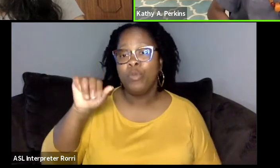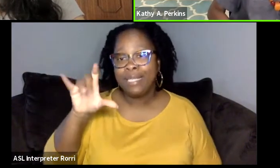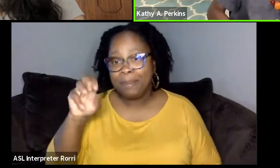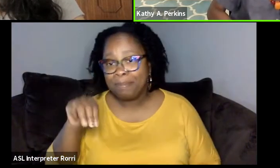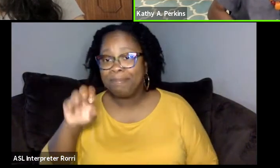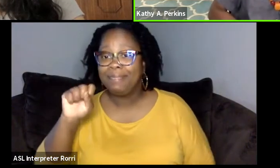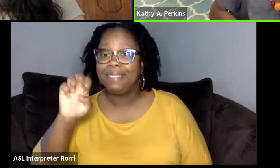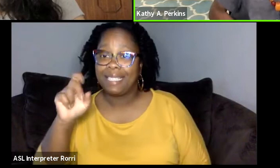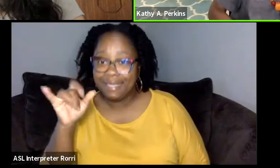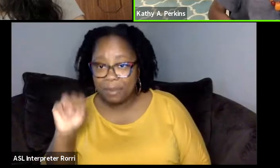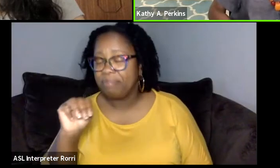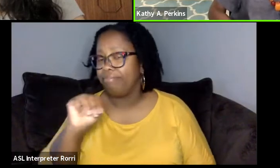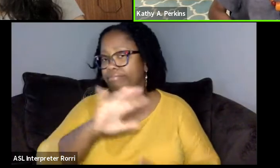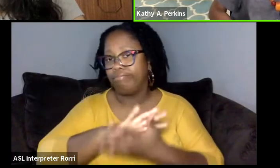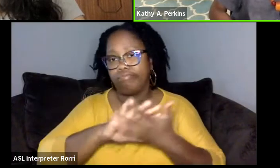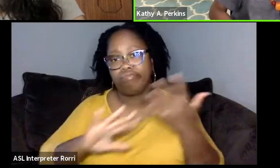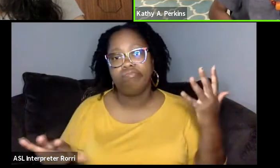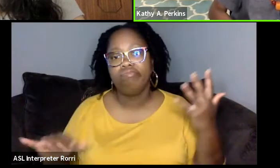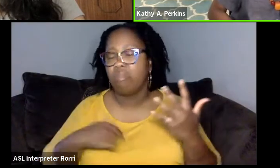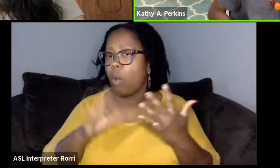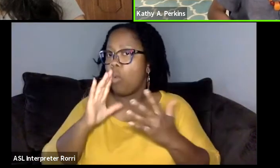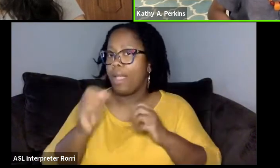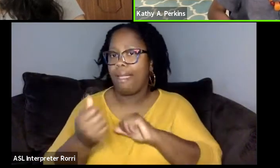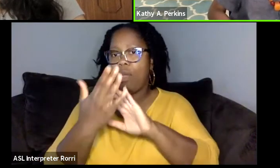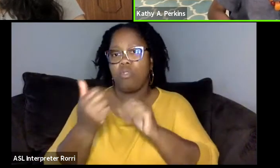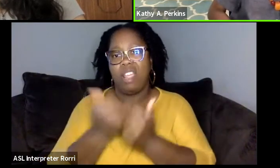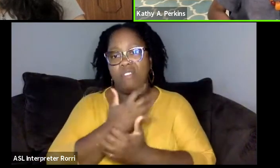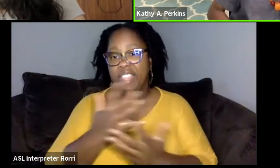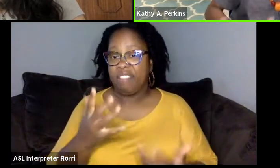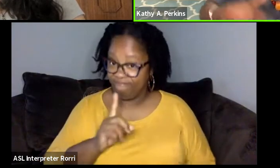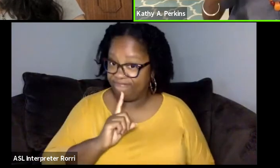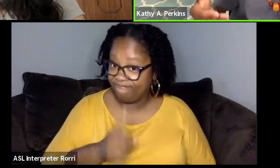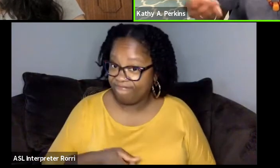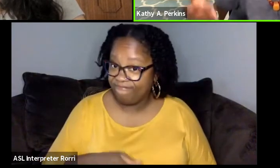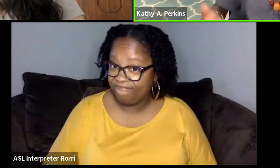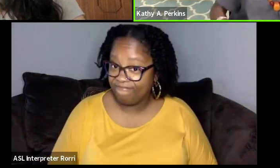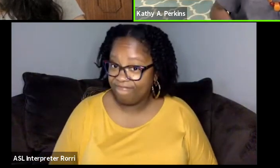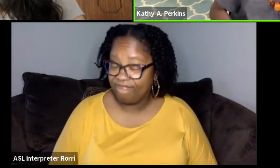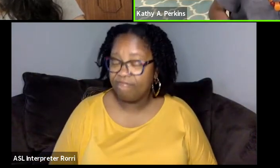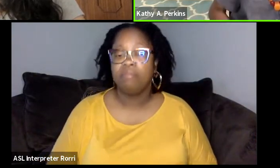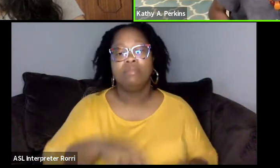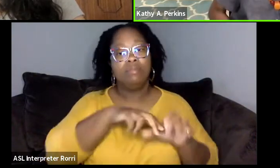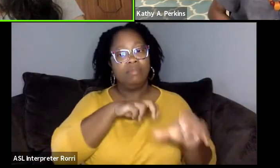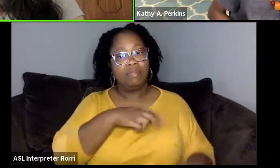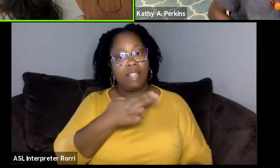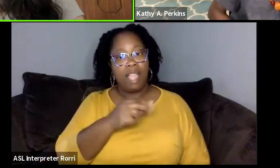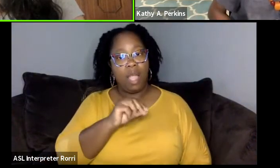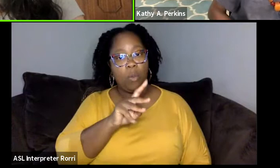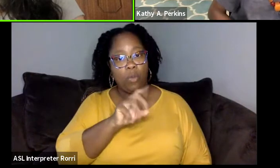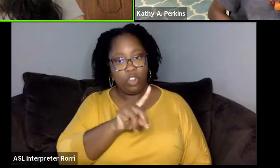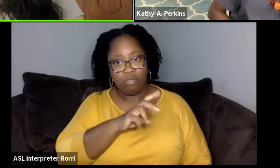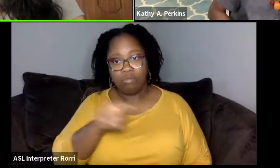all the -isms I would encounter, which was true. So I left Howard, I went to University of Michigan